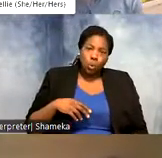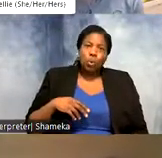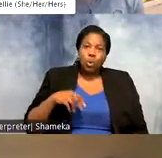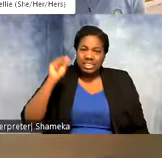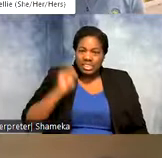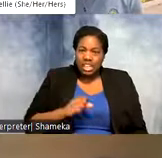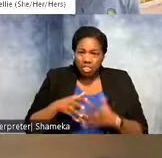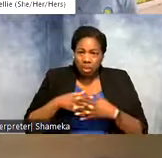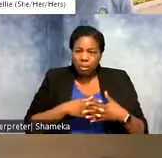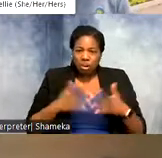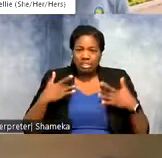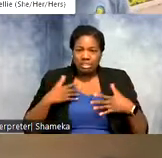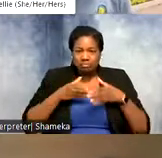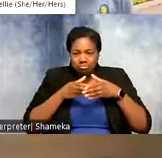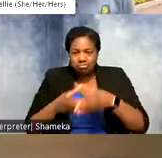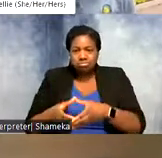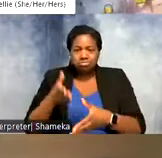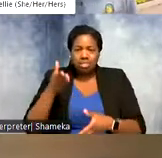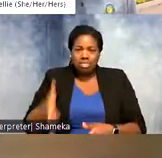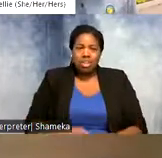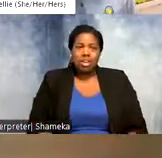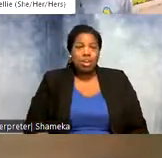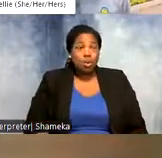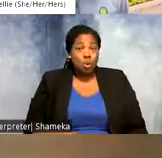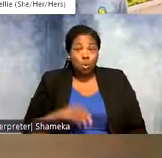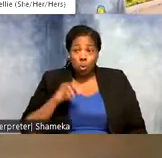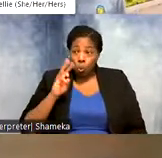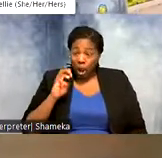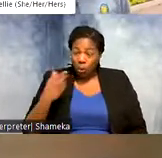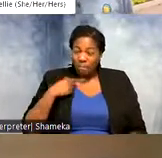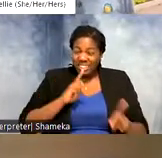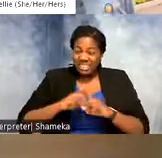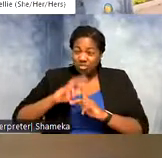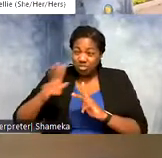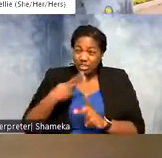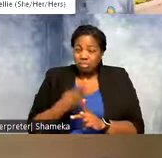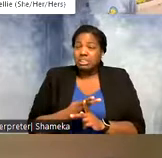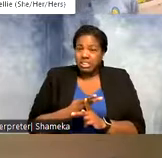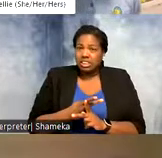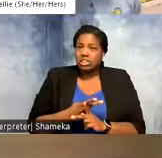Shellie: oh wow so we have all of these different species. What is the shore bird collective studying?